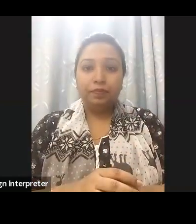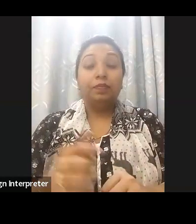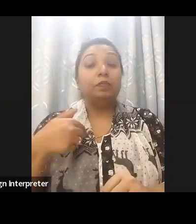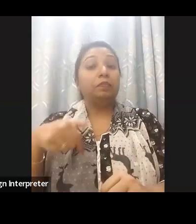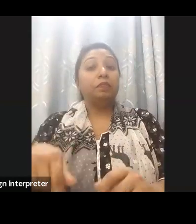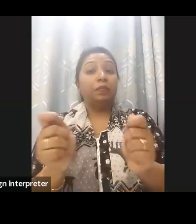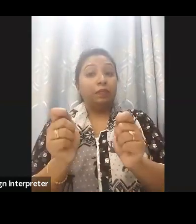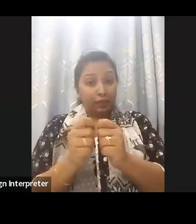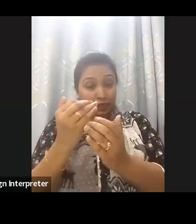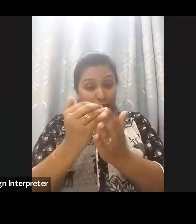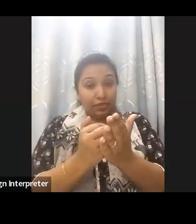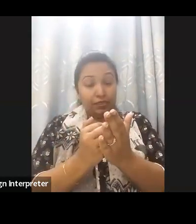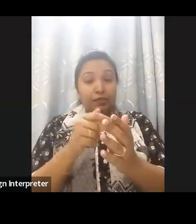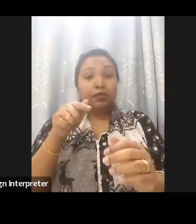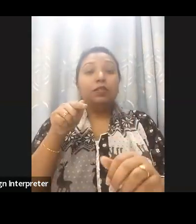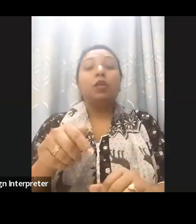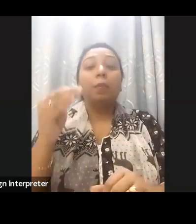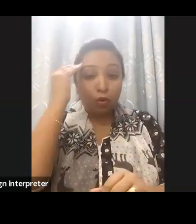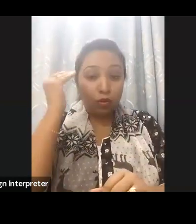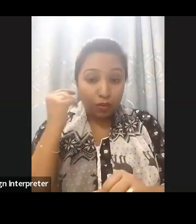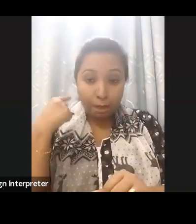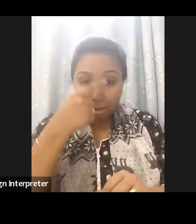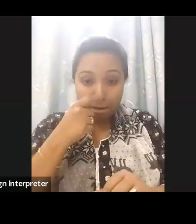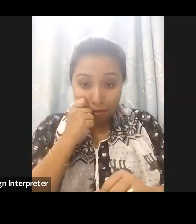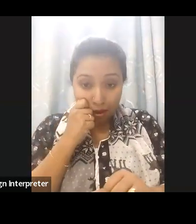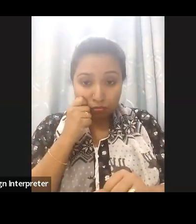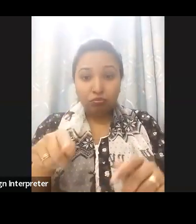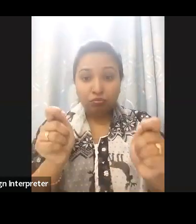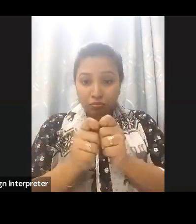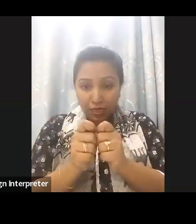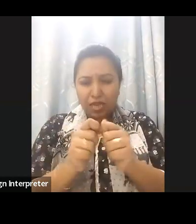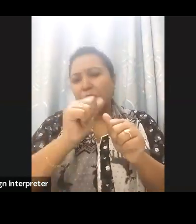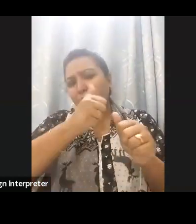of digital accessibility in this establishment of various initiatives to benefit citizen with